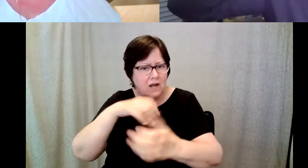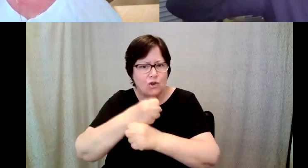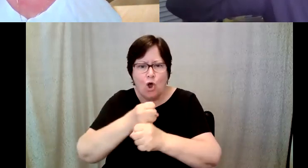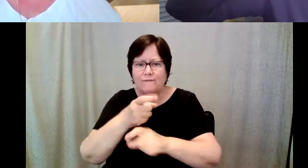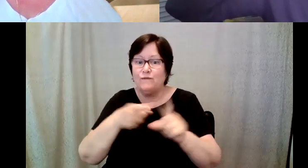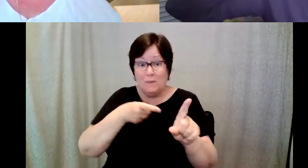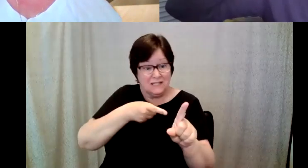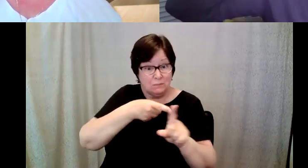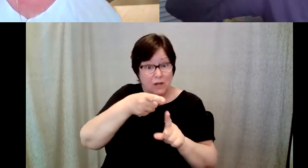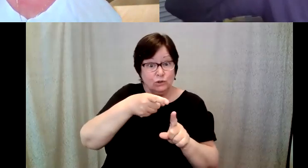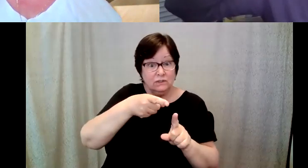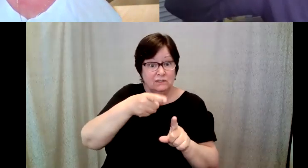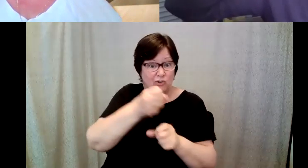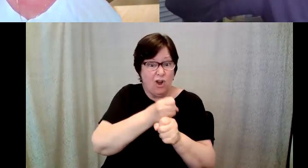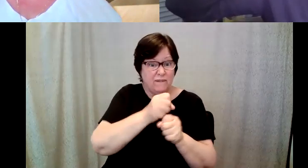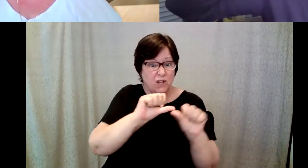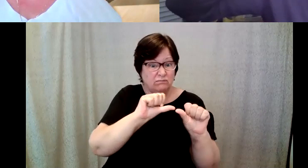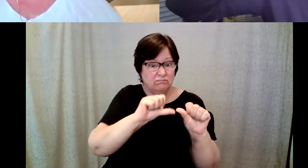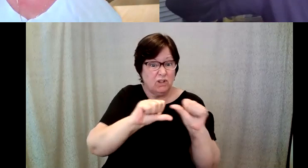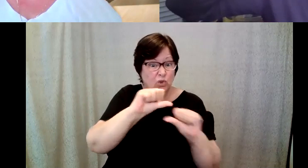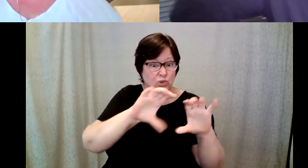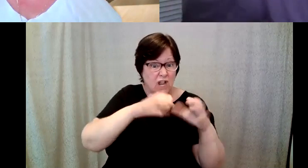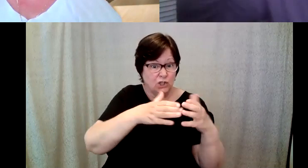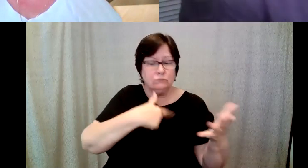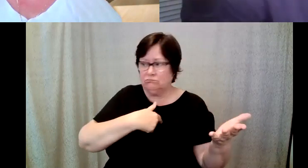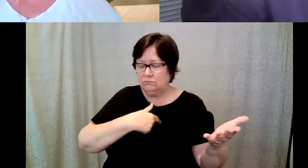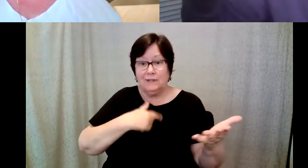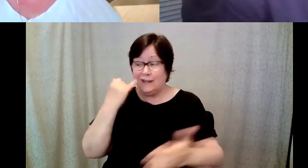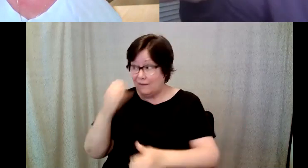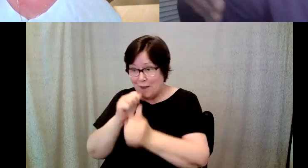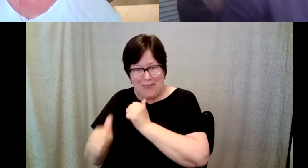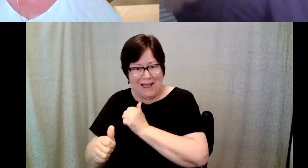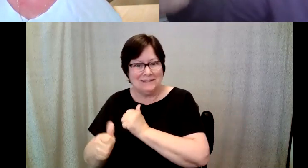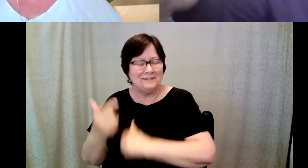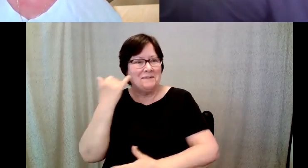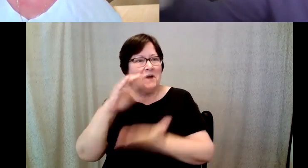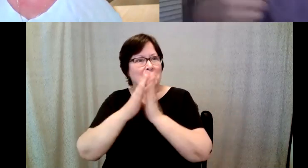coffee association and then, if I get if I pass if I become a certified trainer.